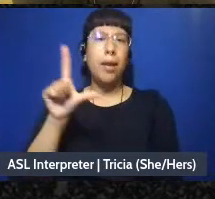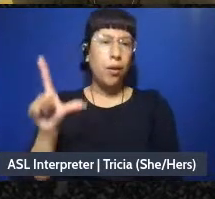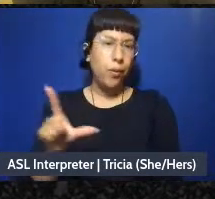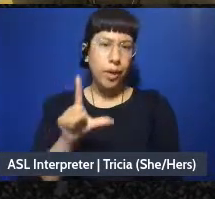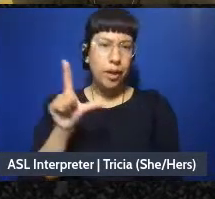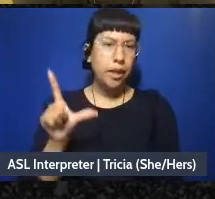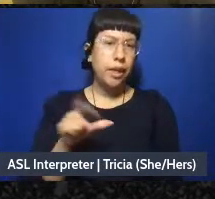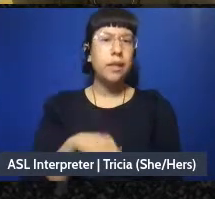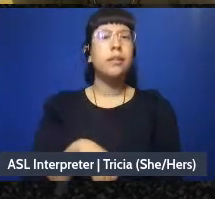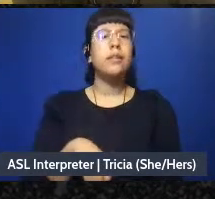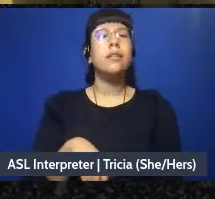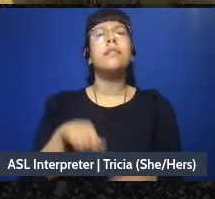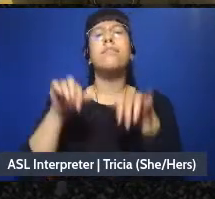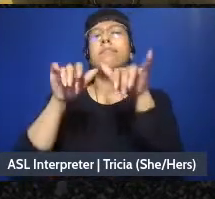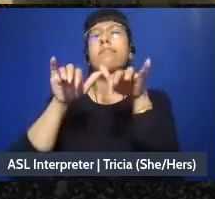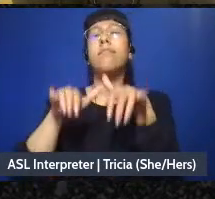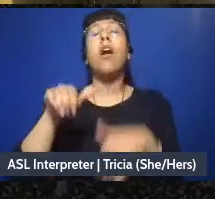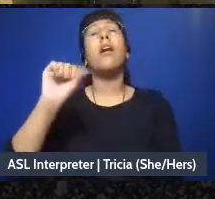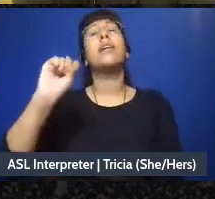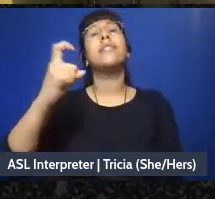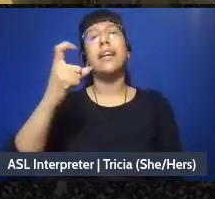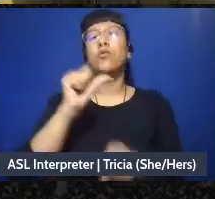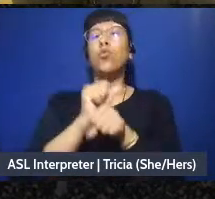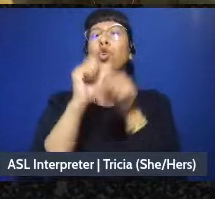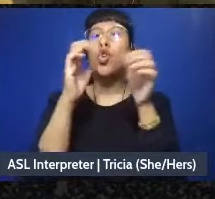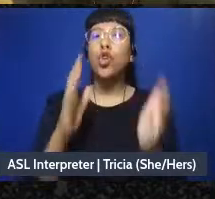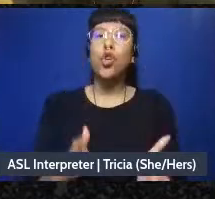someone's writing in the chat, sex worker wellness drop-in center